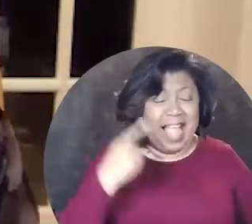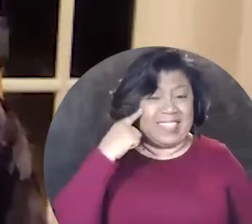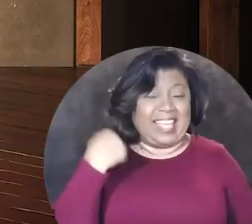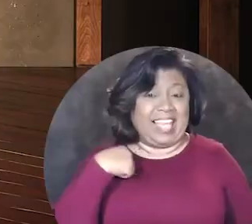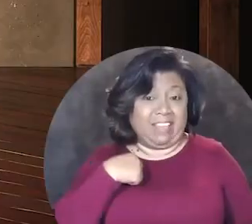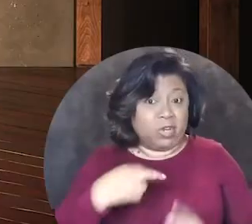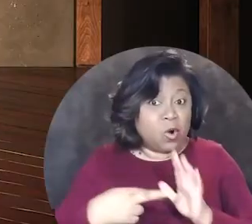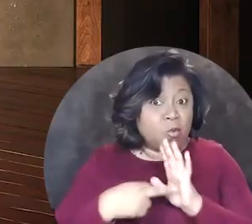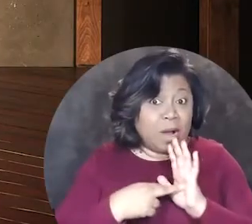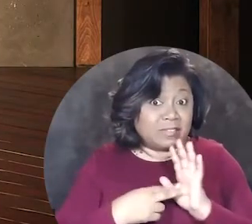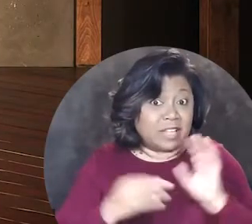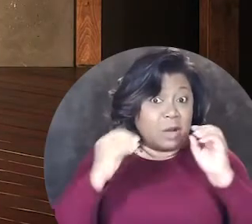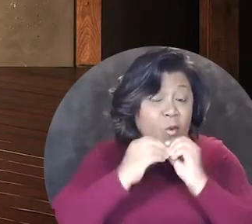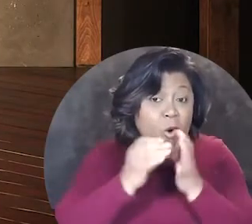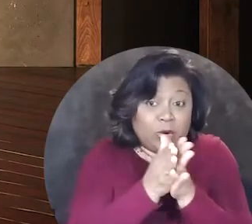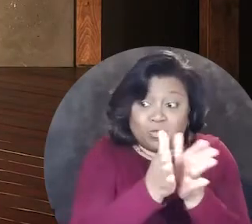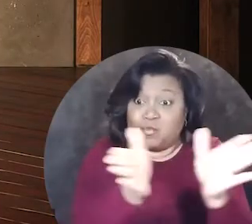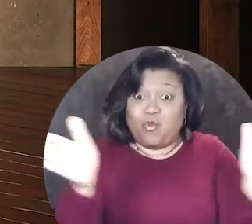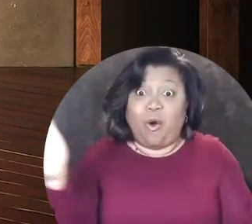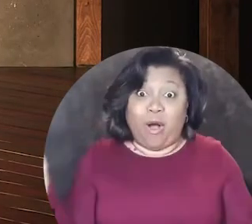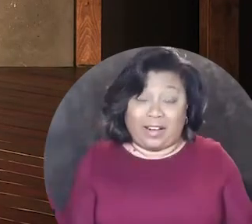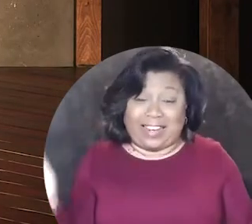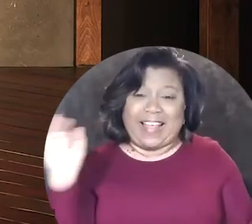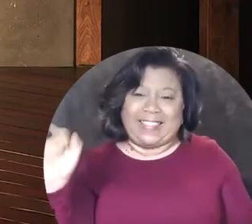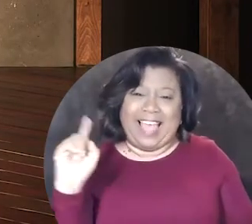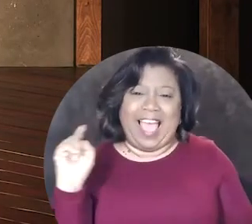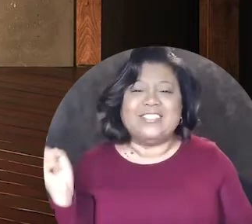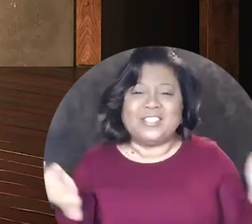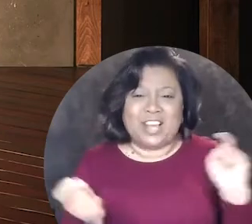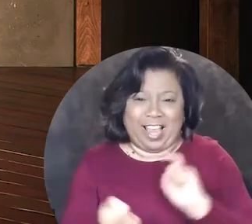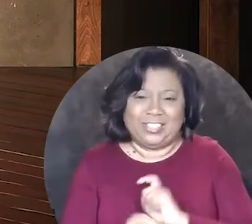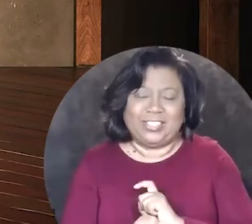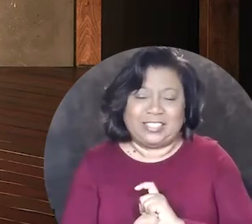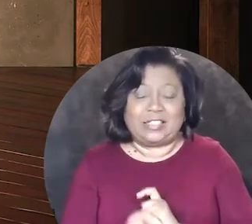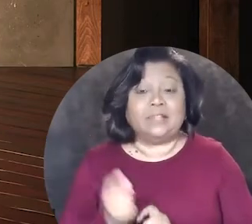I think if we are represented more broadly that changes